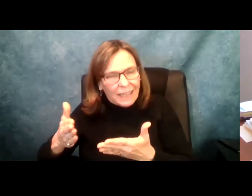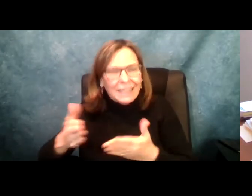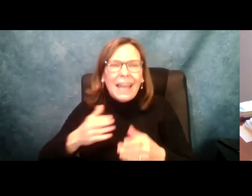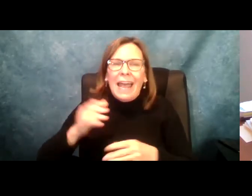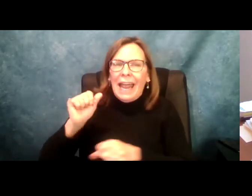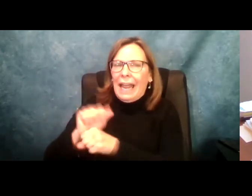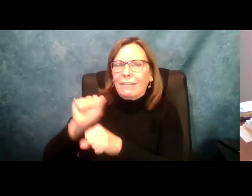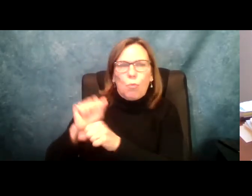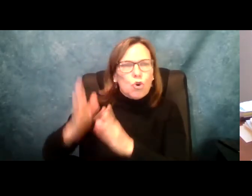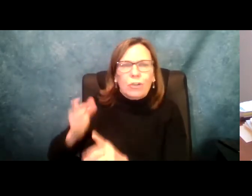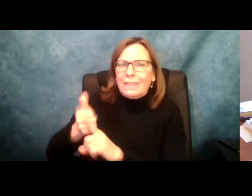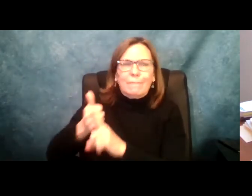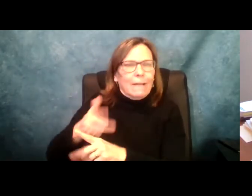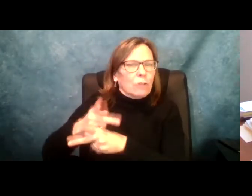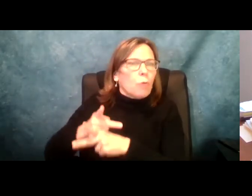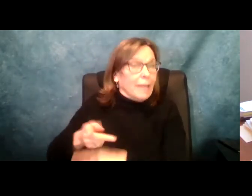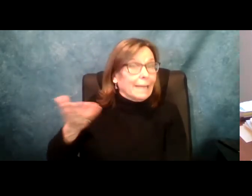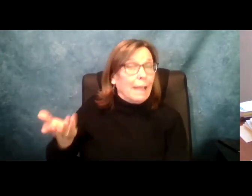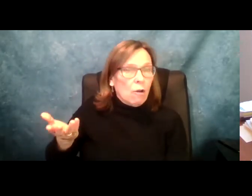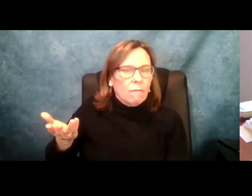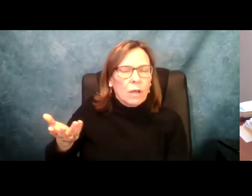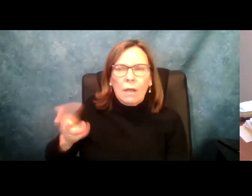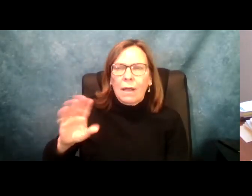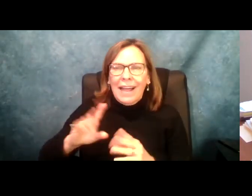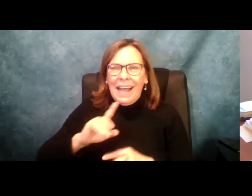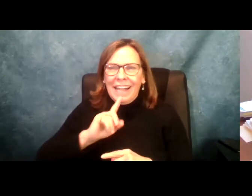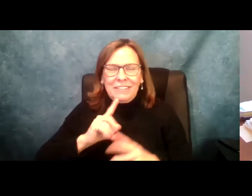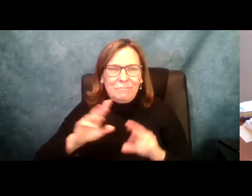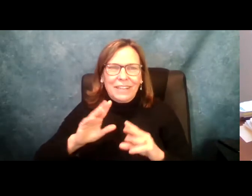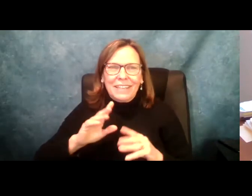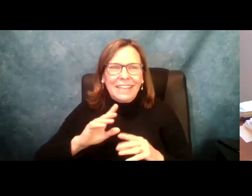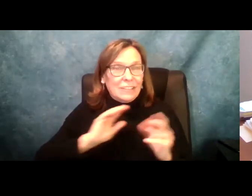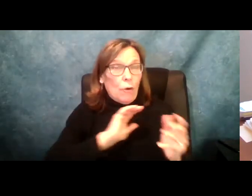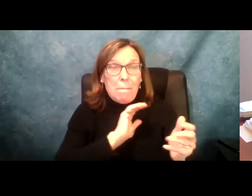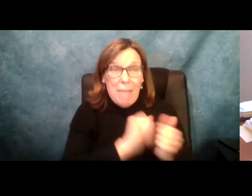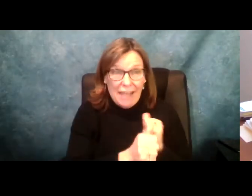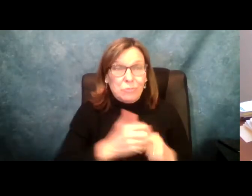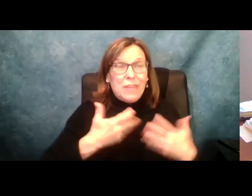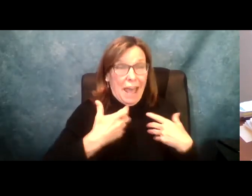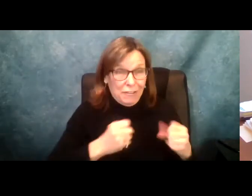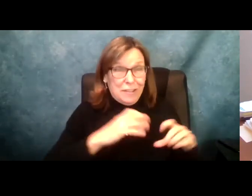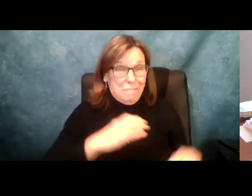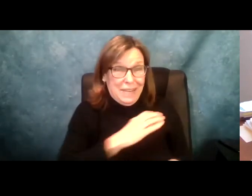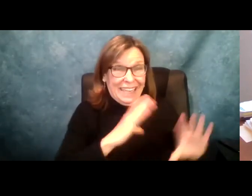transparency to ensure that we are aware of these provisions being provided and ensure our workers are being cared for.